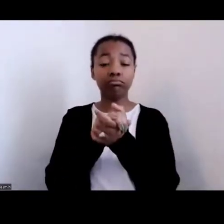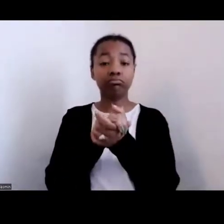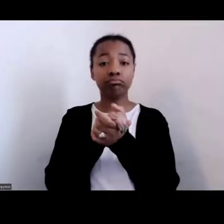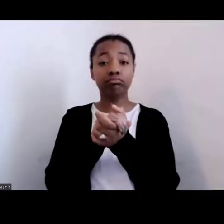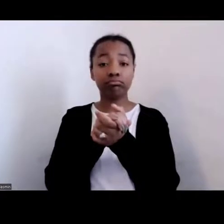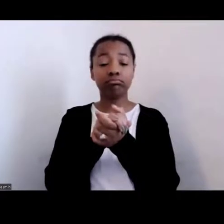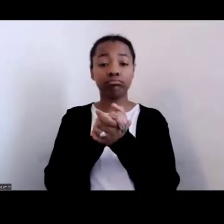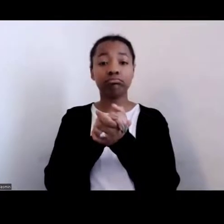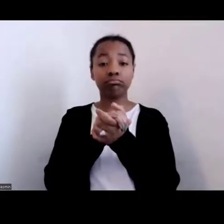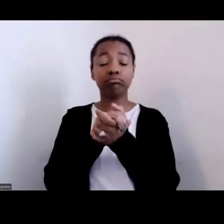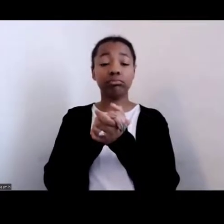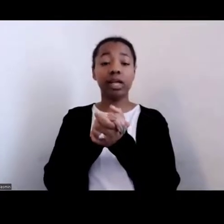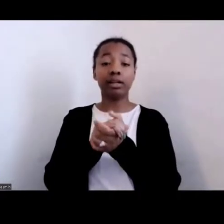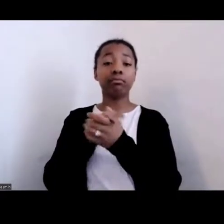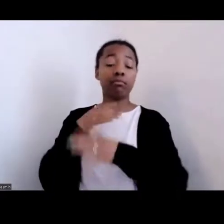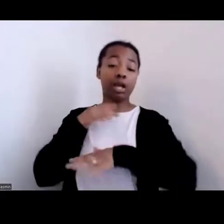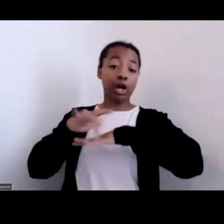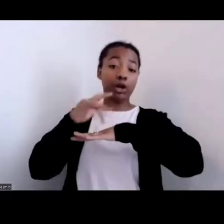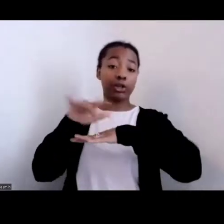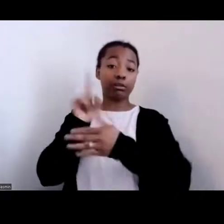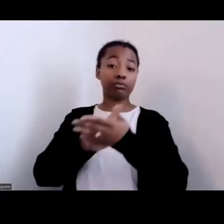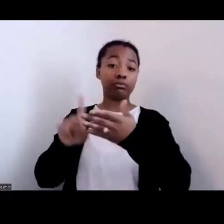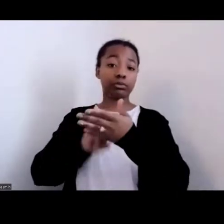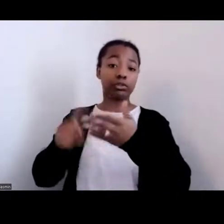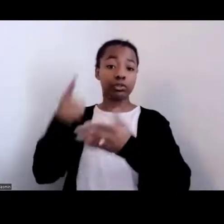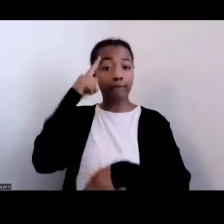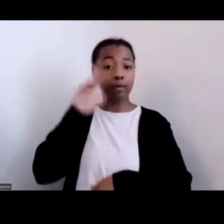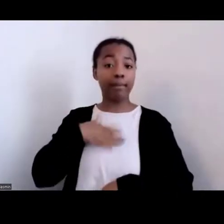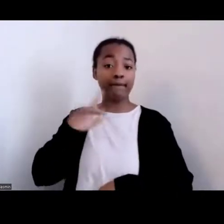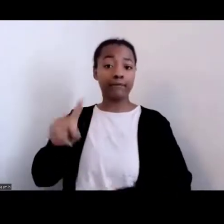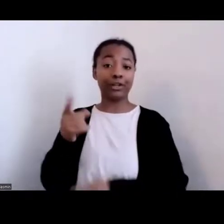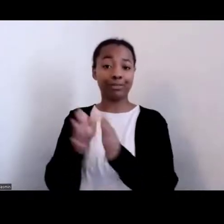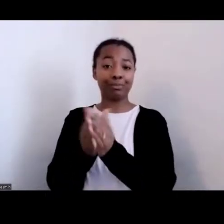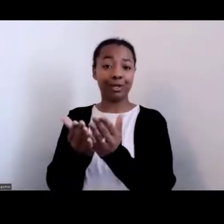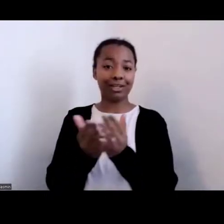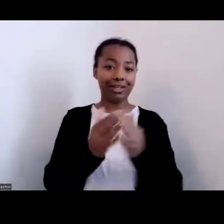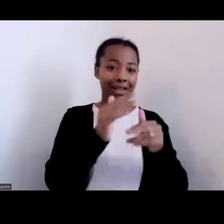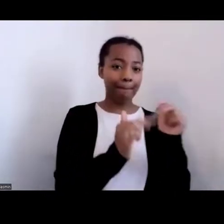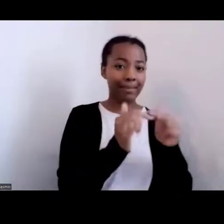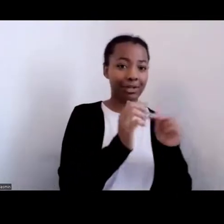first book, "Building Houses Out of Chicken Legs: Black Women, Food, and Power,"